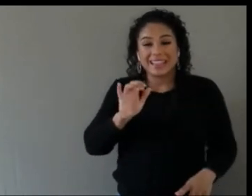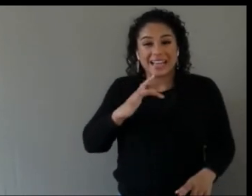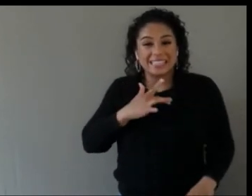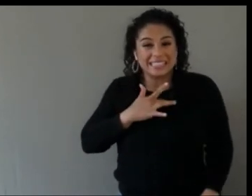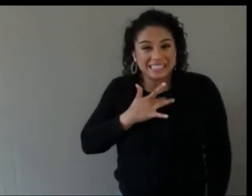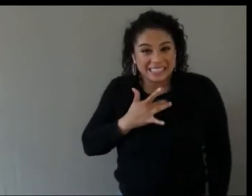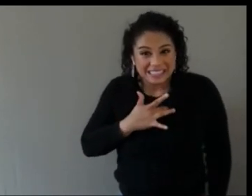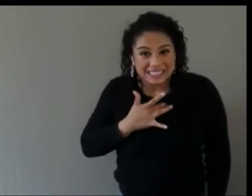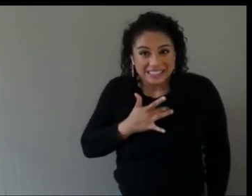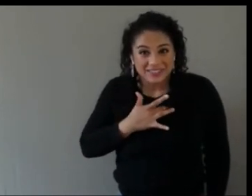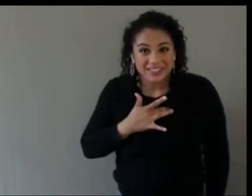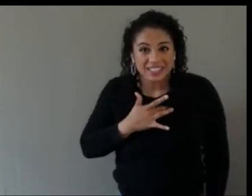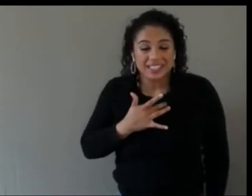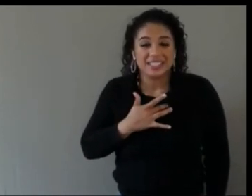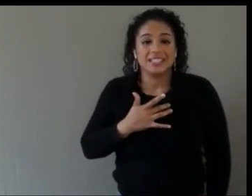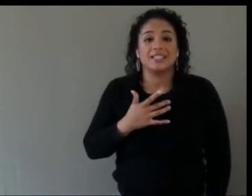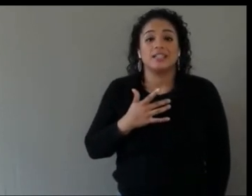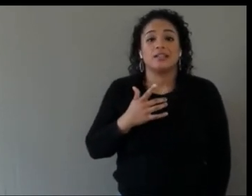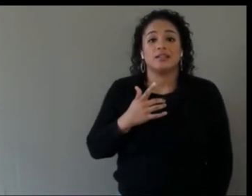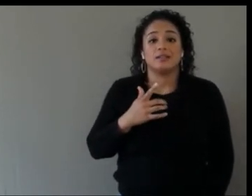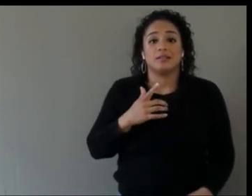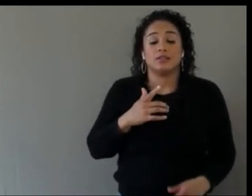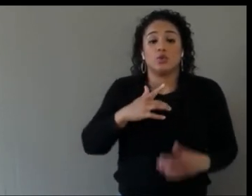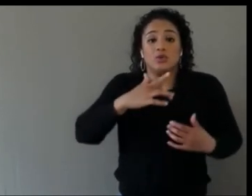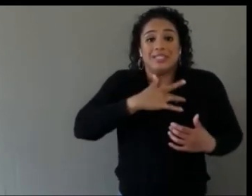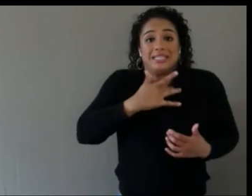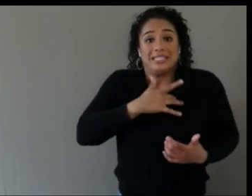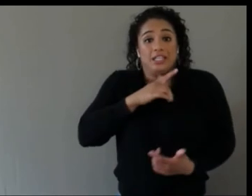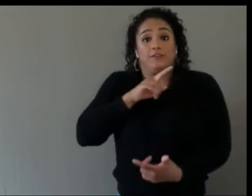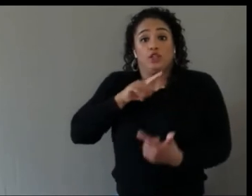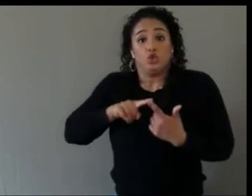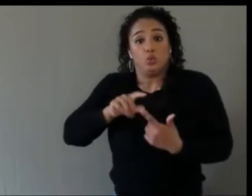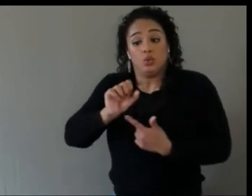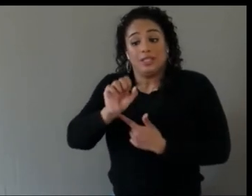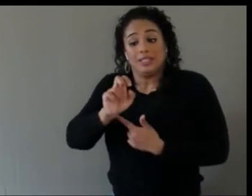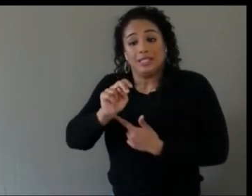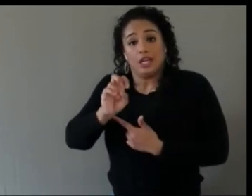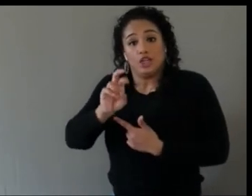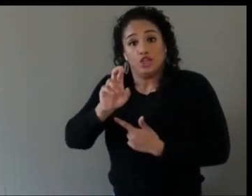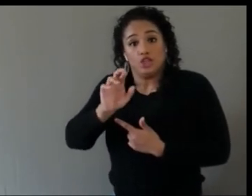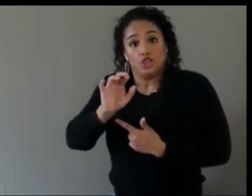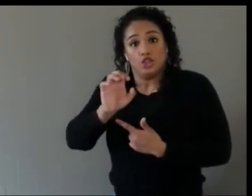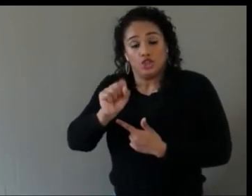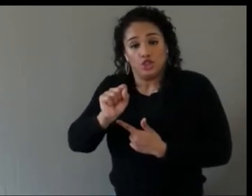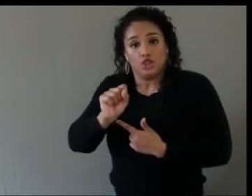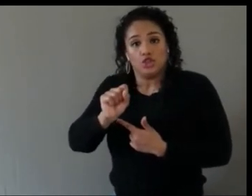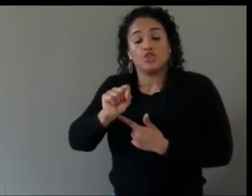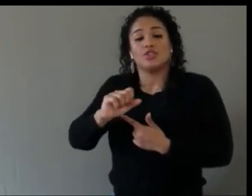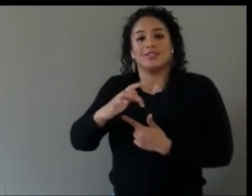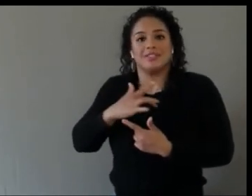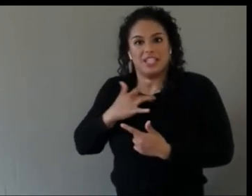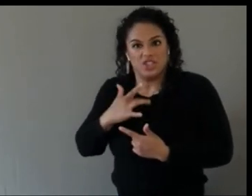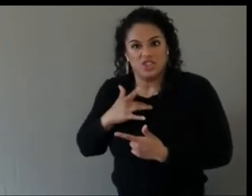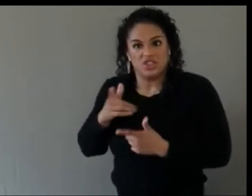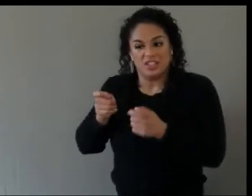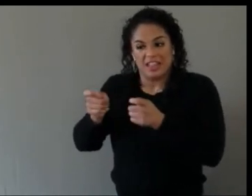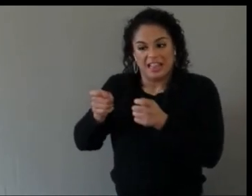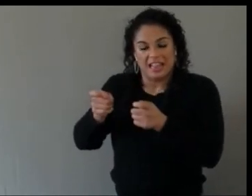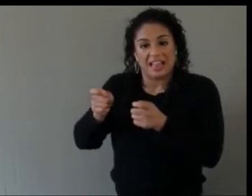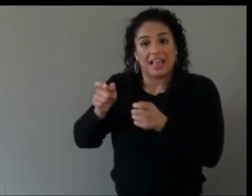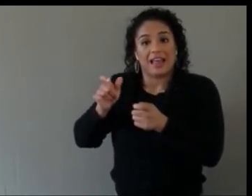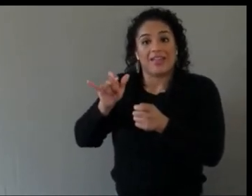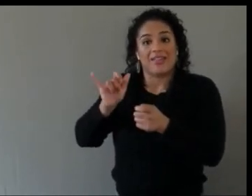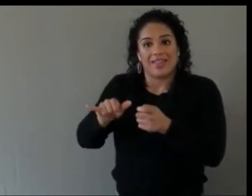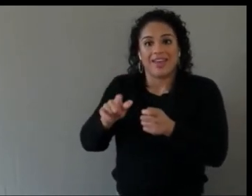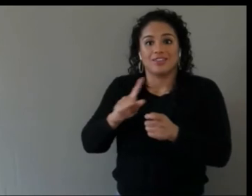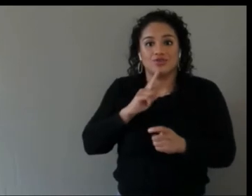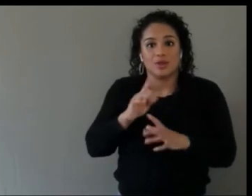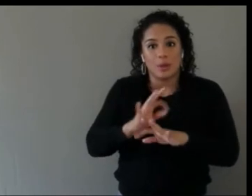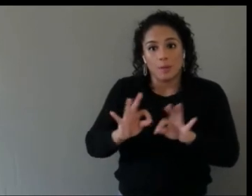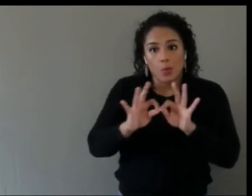to the sensors, and how much feedback they can gather from the user does matter, and